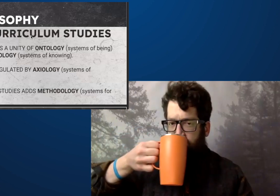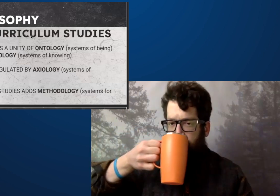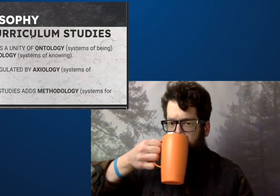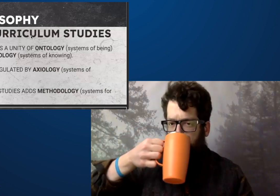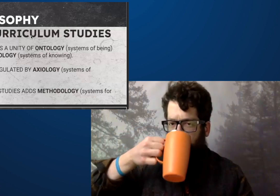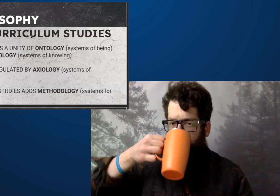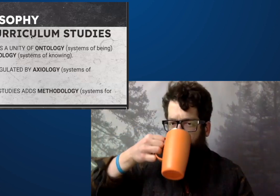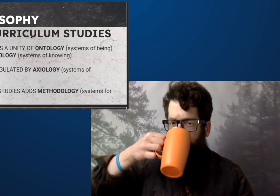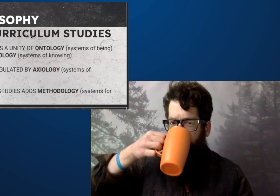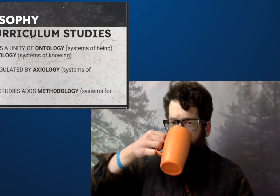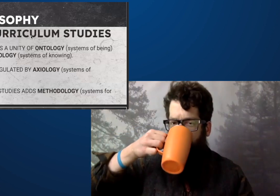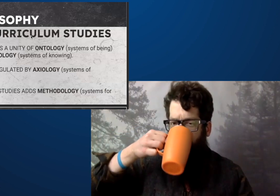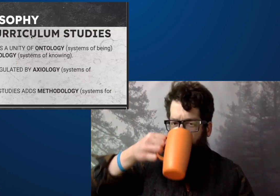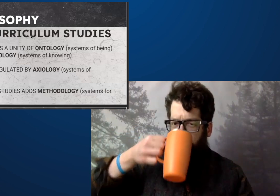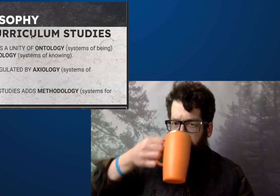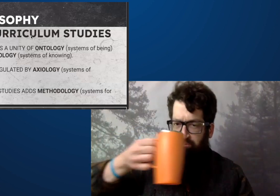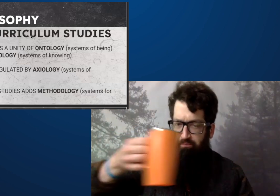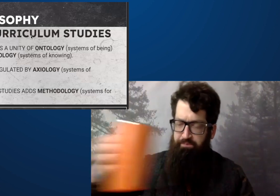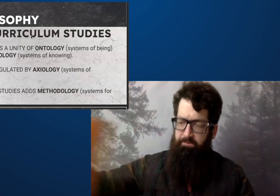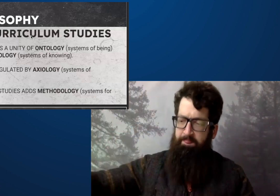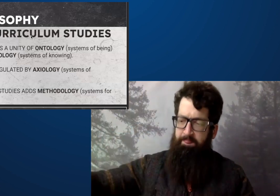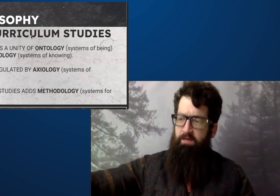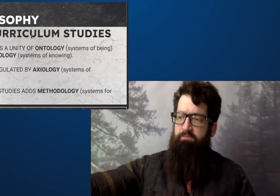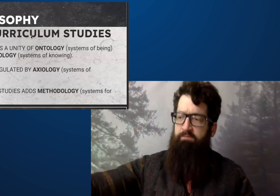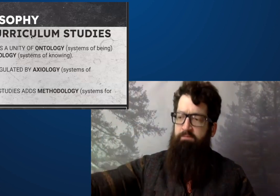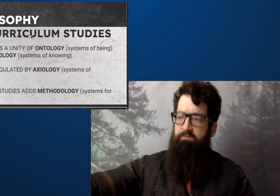Have a look at this slide, please.